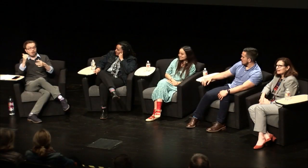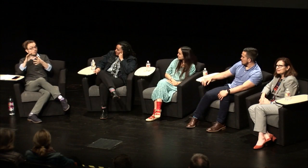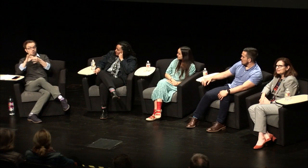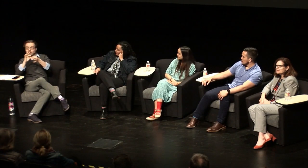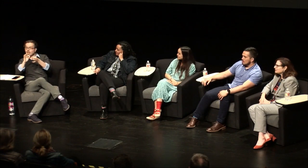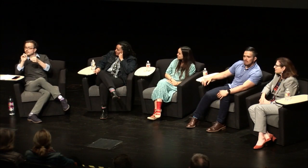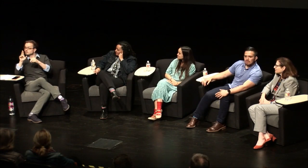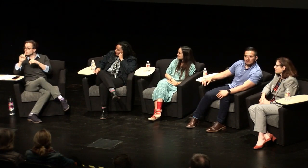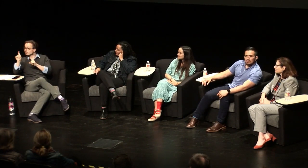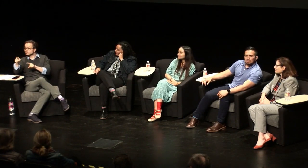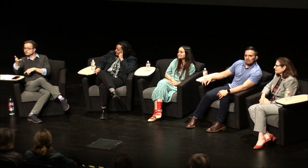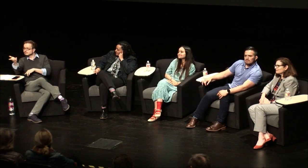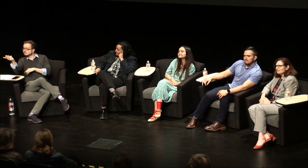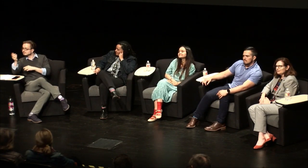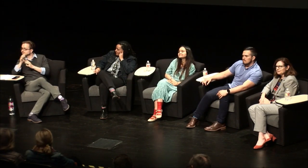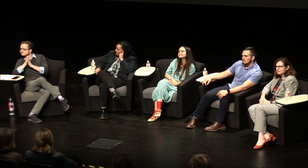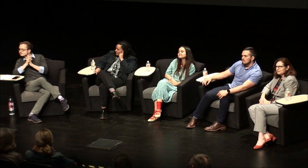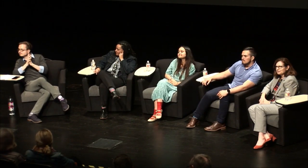want to add anything else to that or is there another comment or question